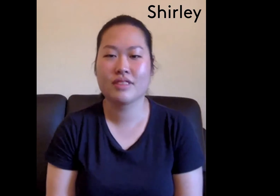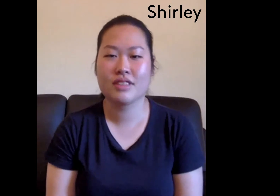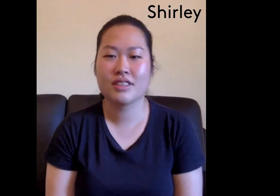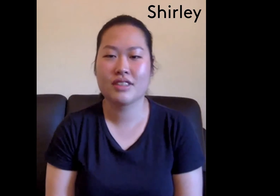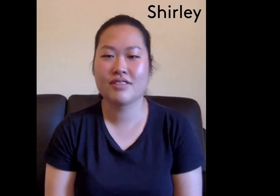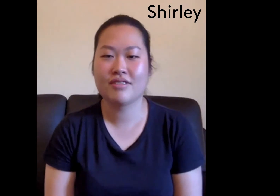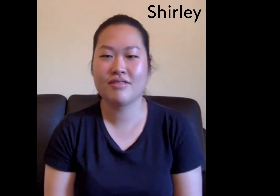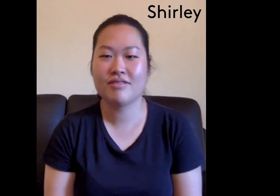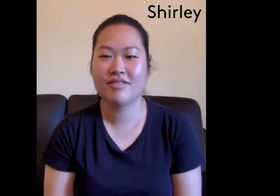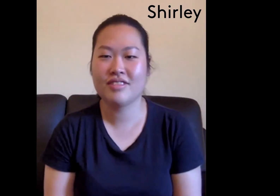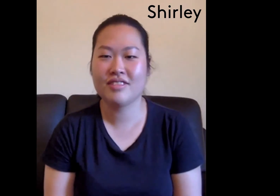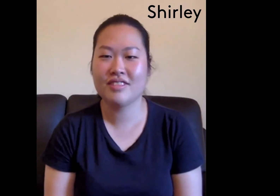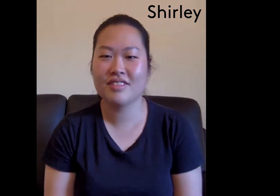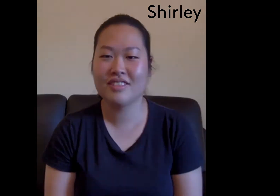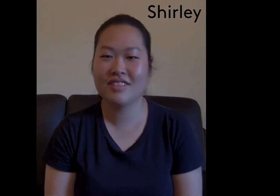inspiration that I get online